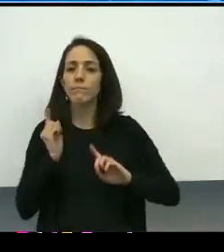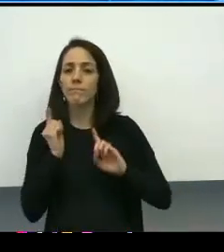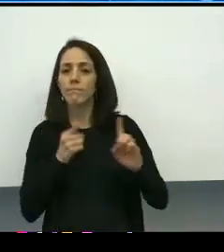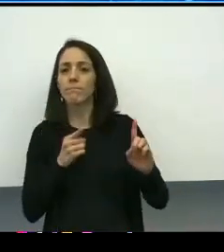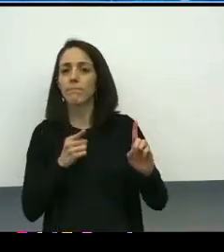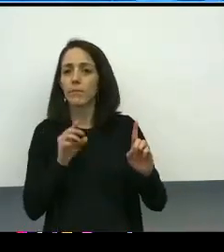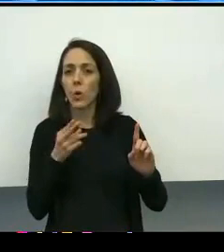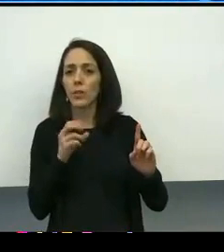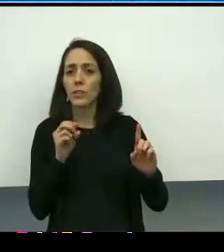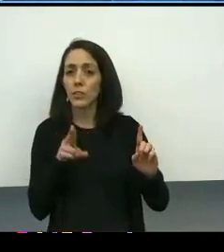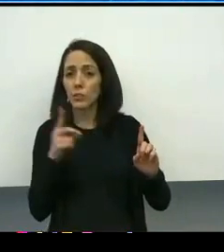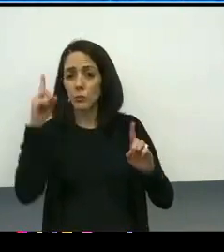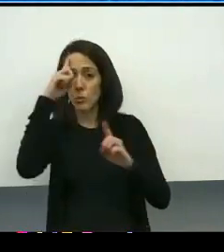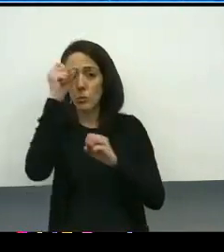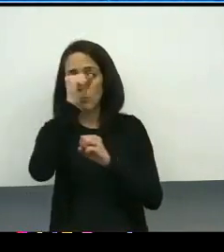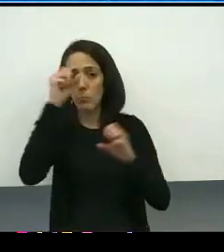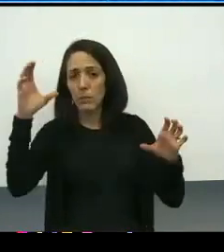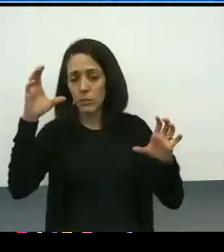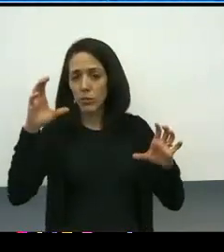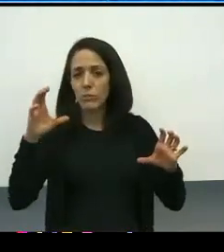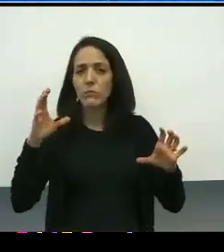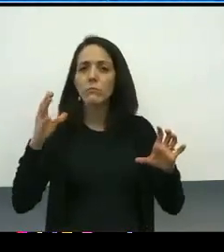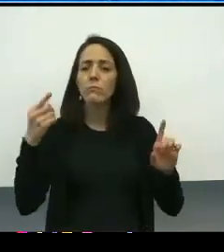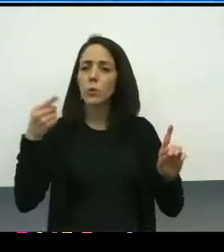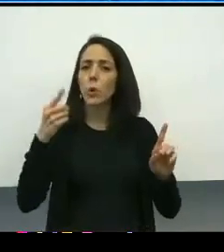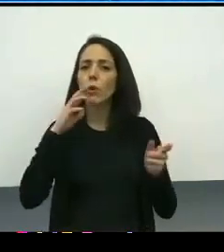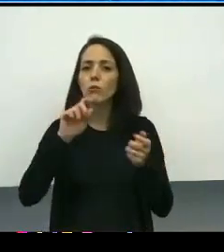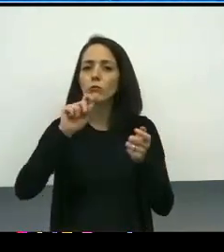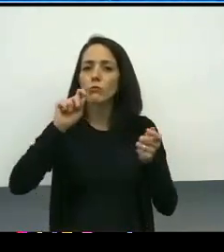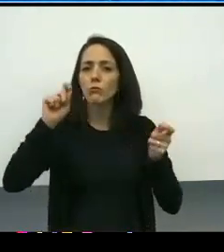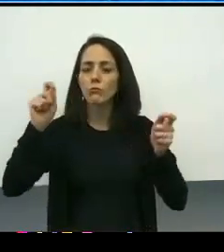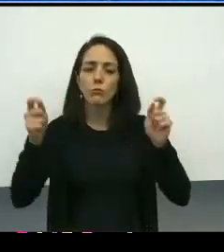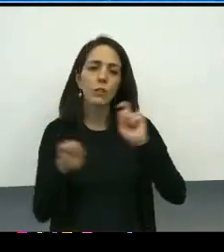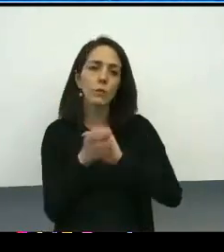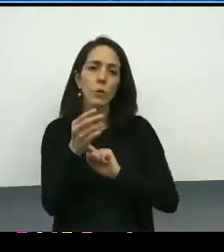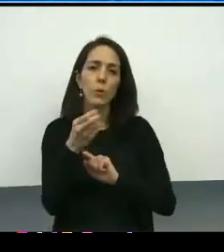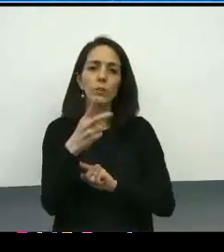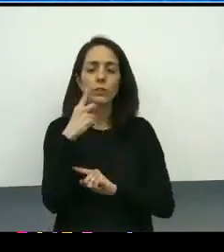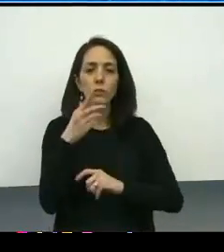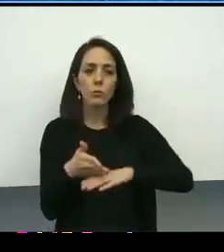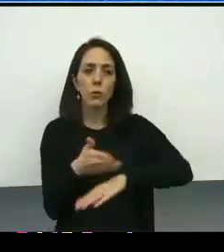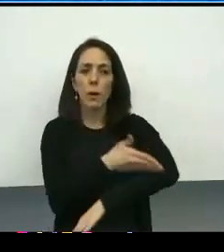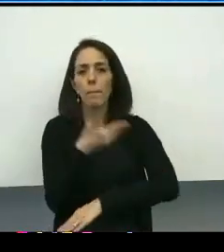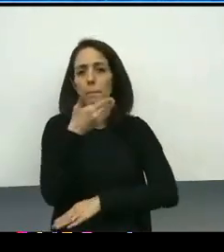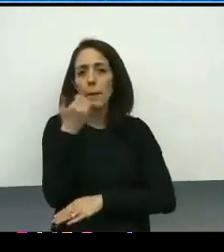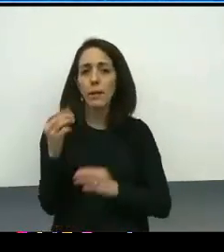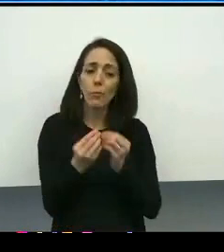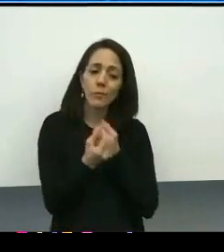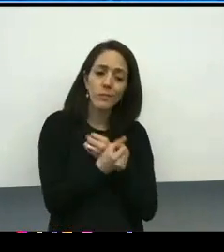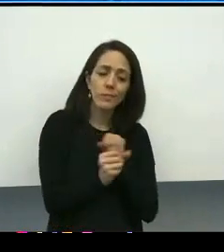which is to transform OHSU for the better, to be safer and more inclusive. We also meet weekly